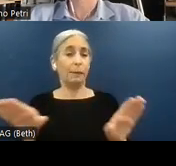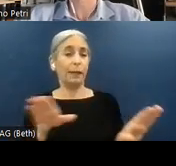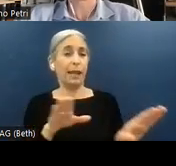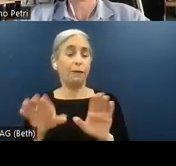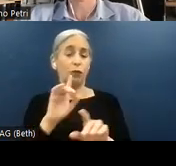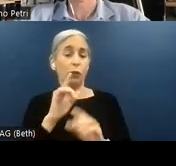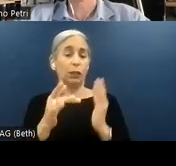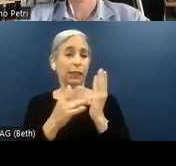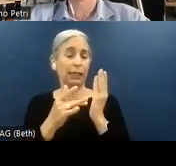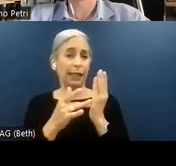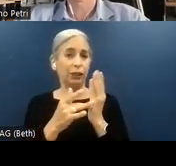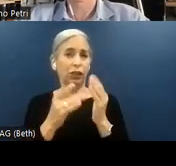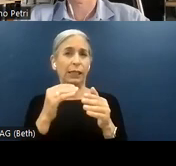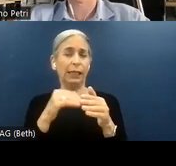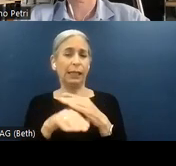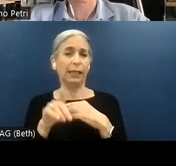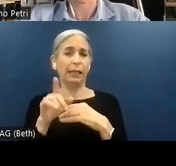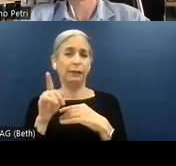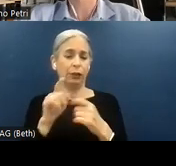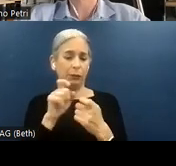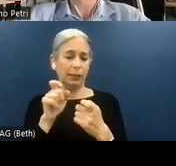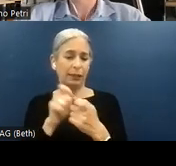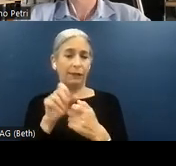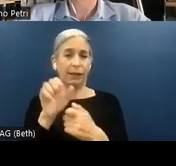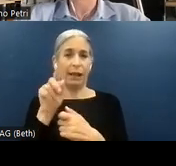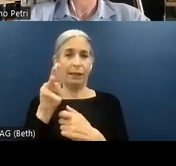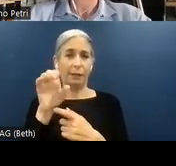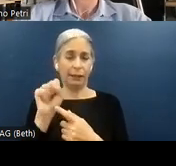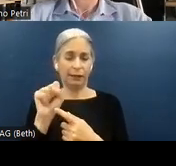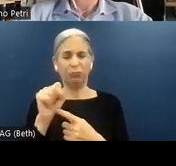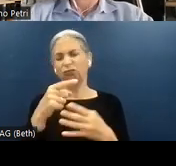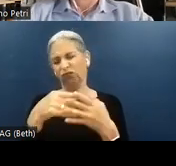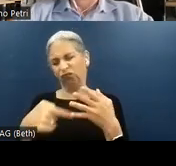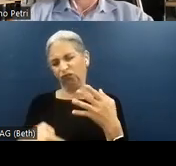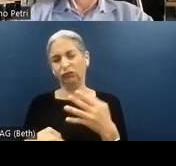filtering the page by specific elements type, and so on.